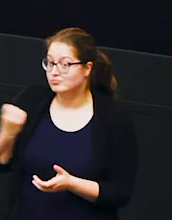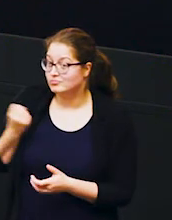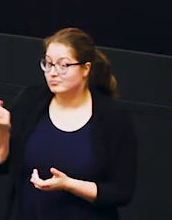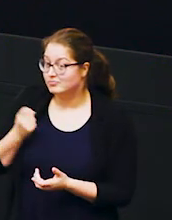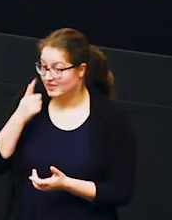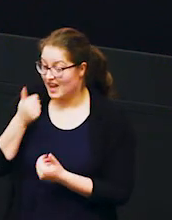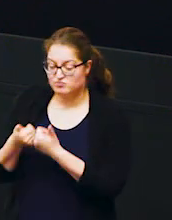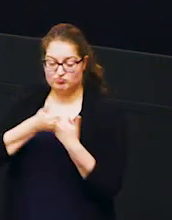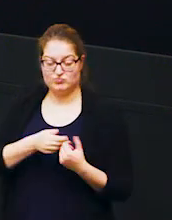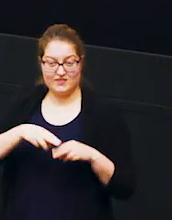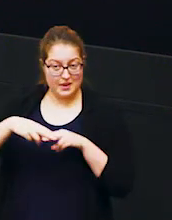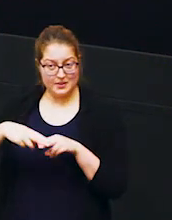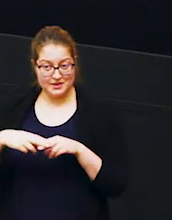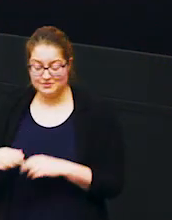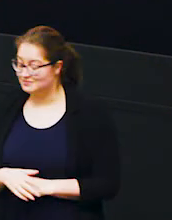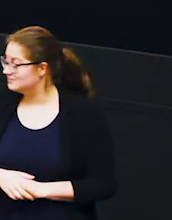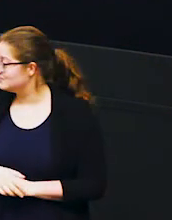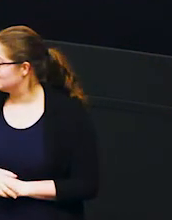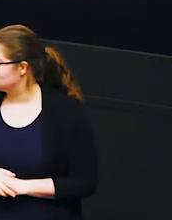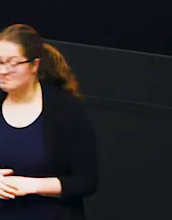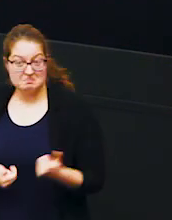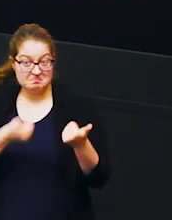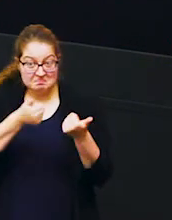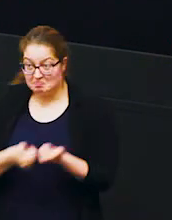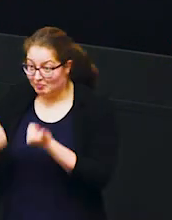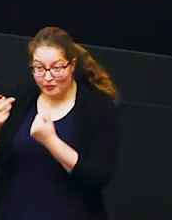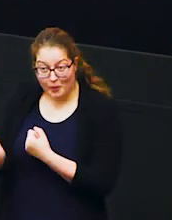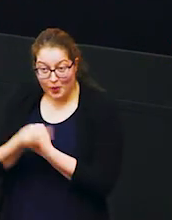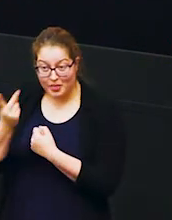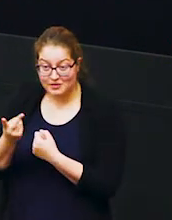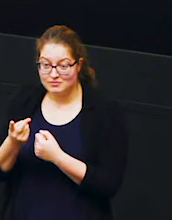support their family as well so it's a win-win it it protects the elephants from the farmers